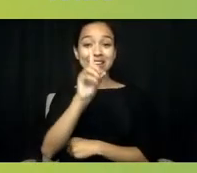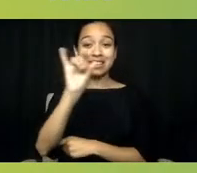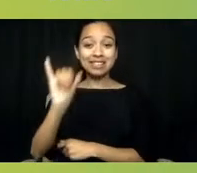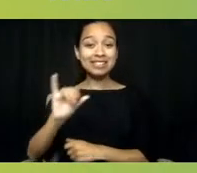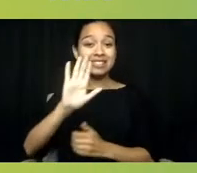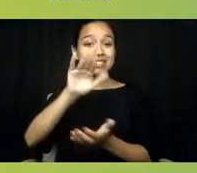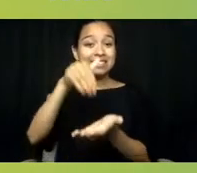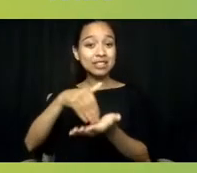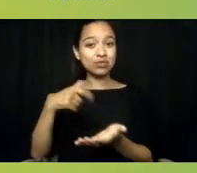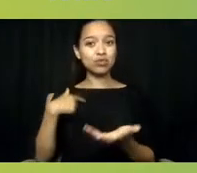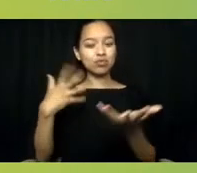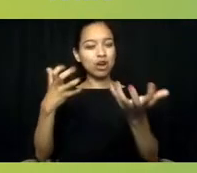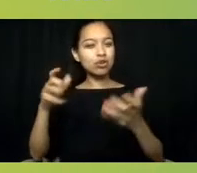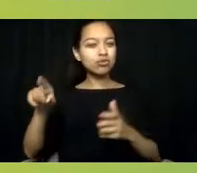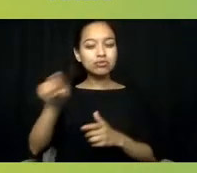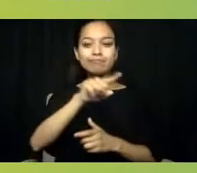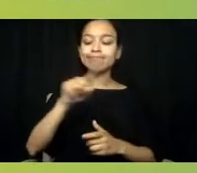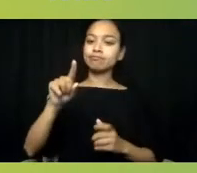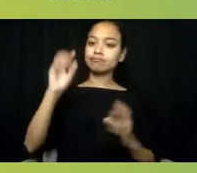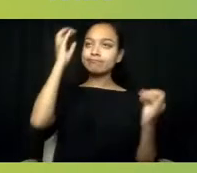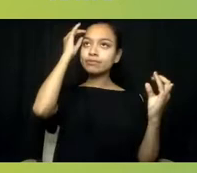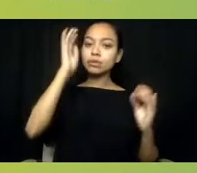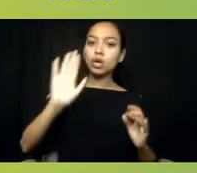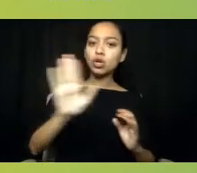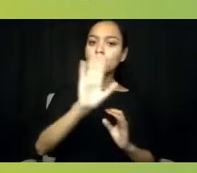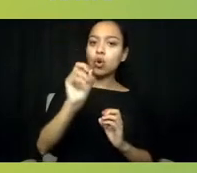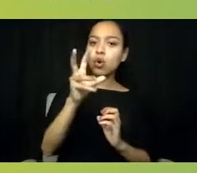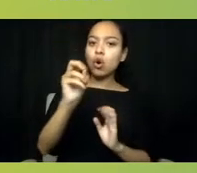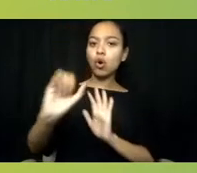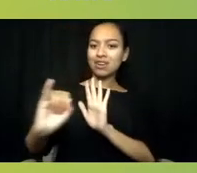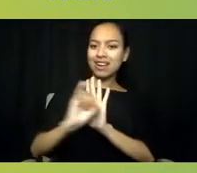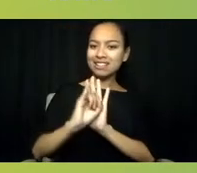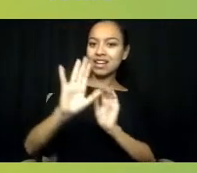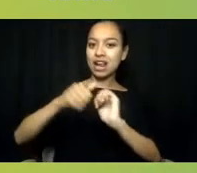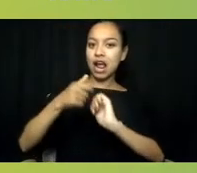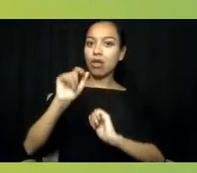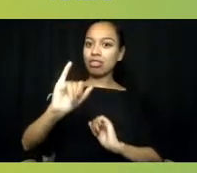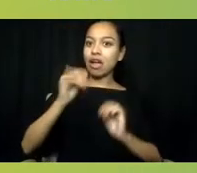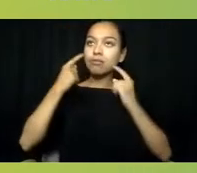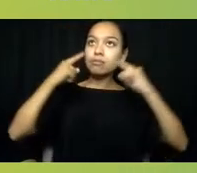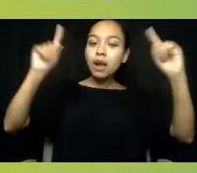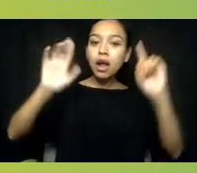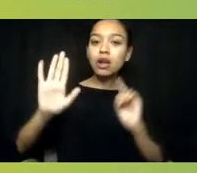and how it influences sustained success in your work. You may simply raise your hand like this